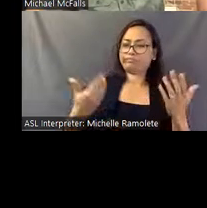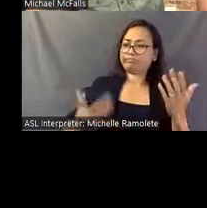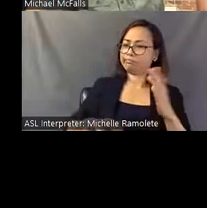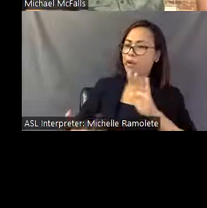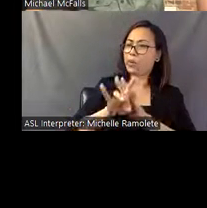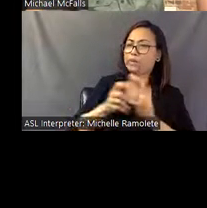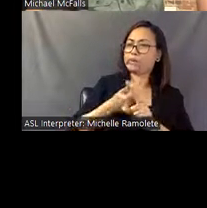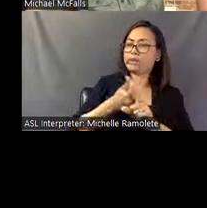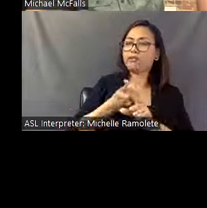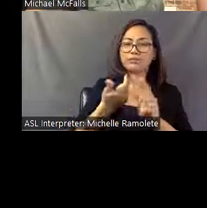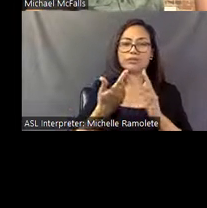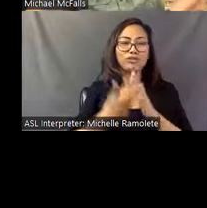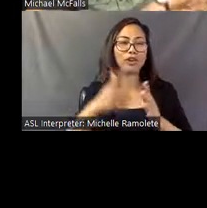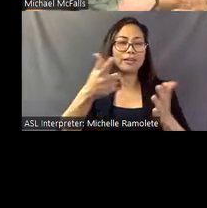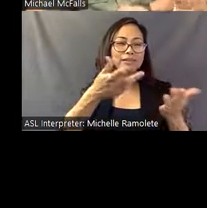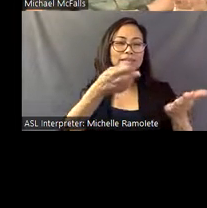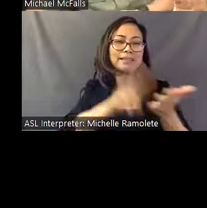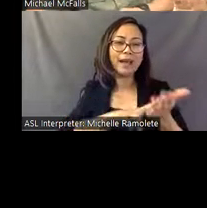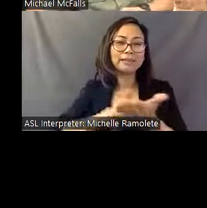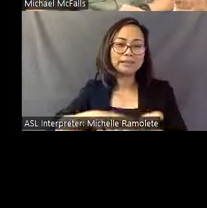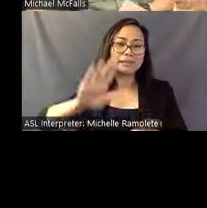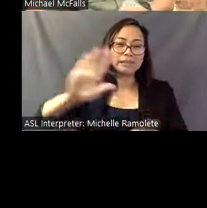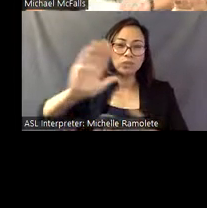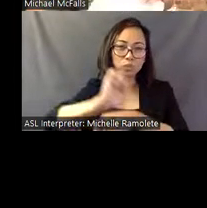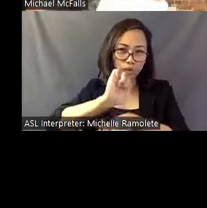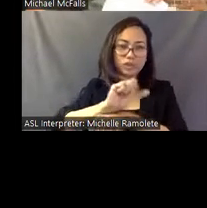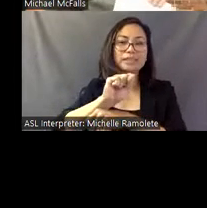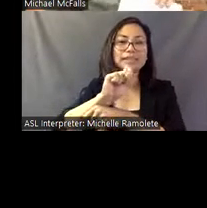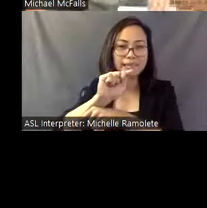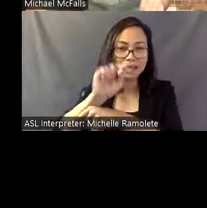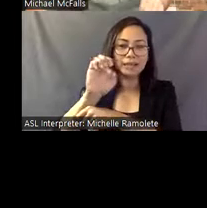his work, staying home.